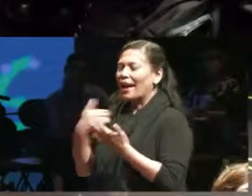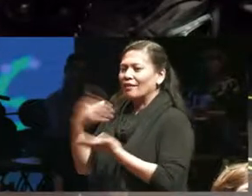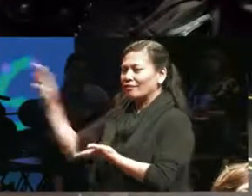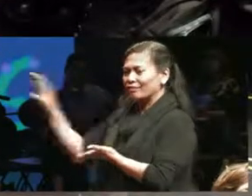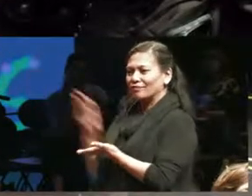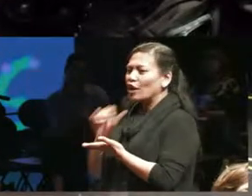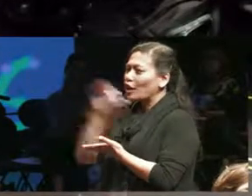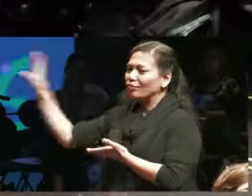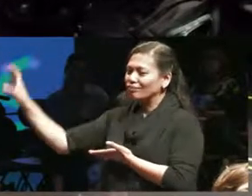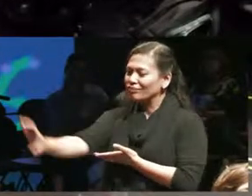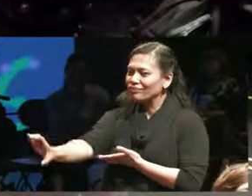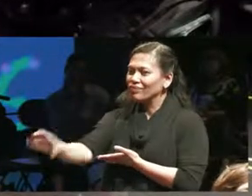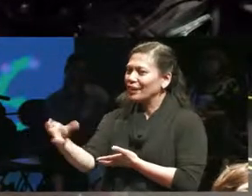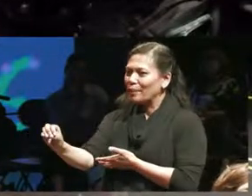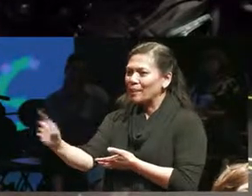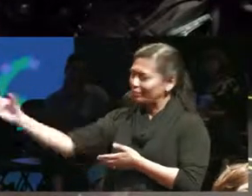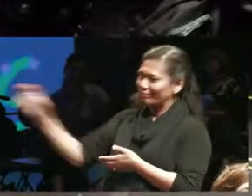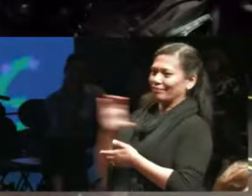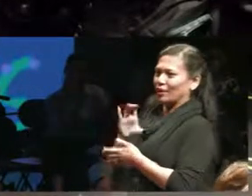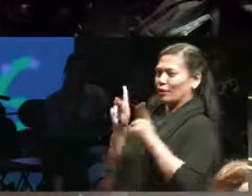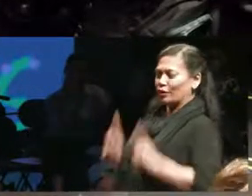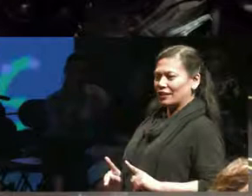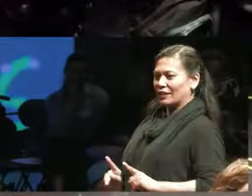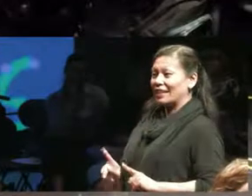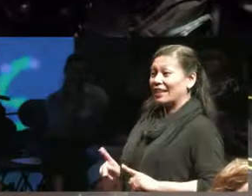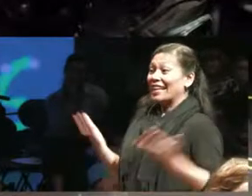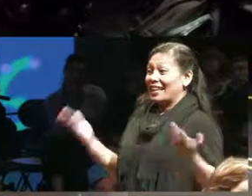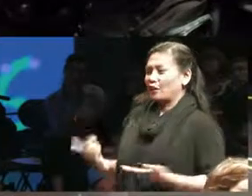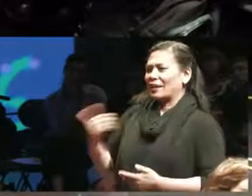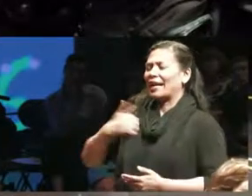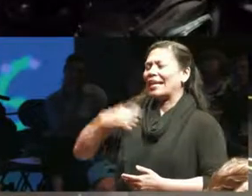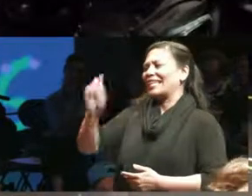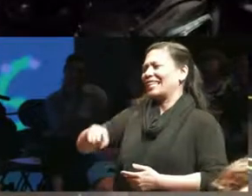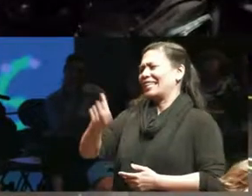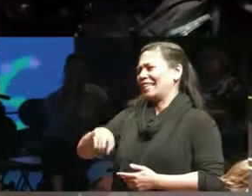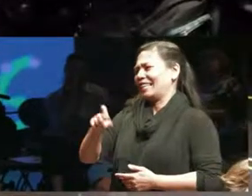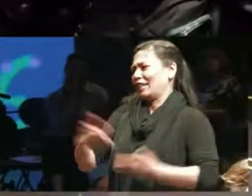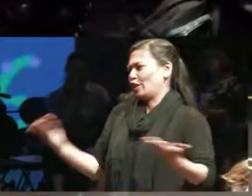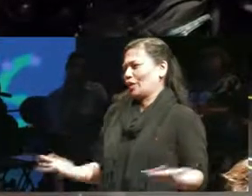what we need so much in Canada we need that in Canada we need to be able I feel